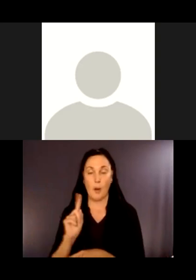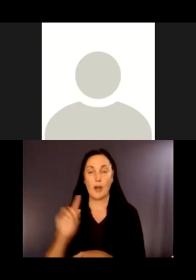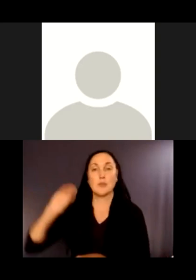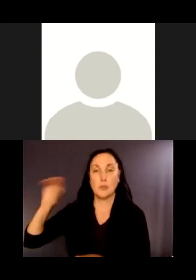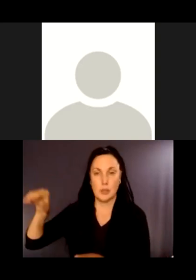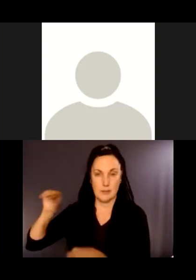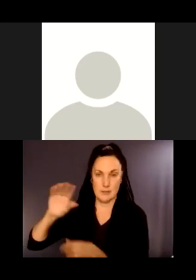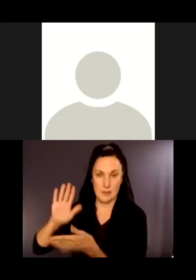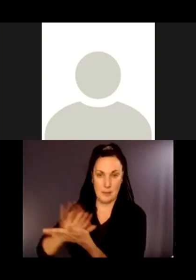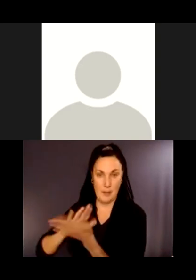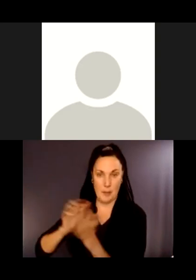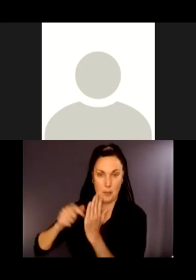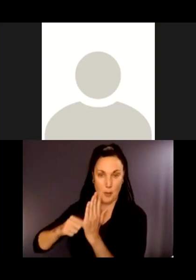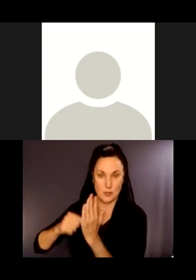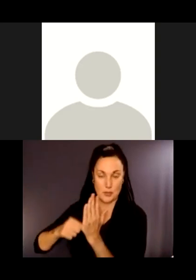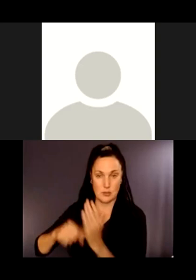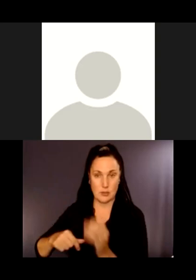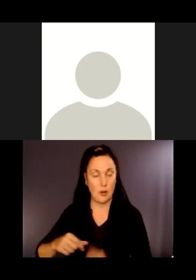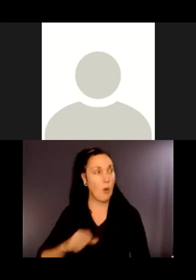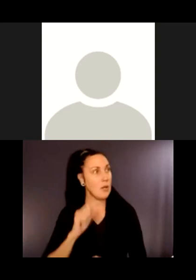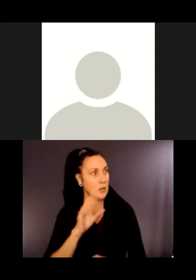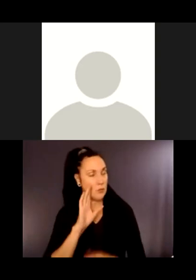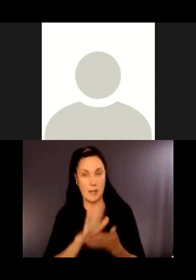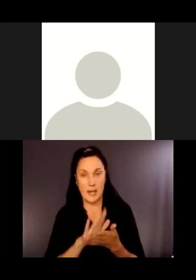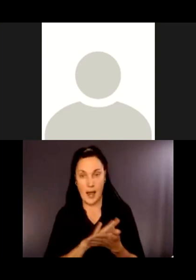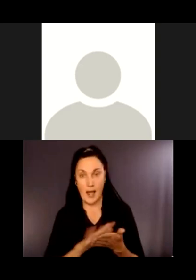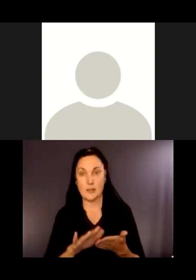That would be great to have a rack there, especially if it's